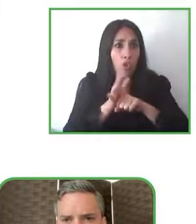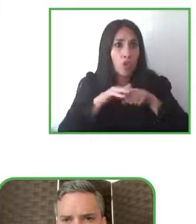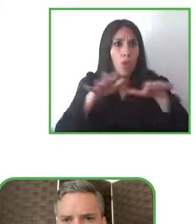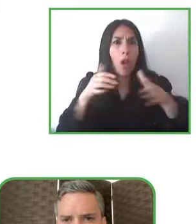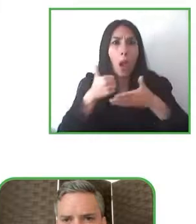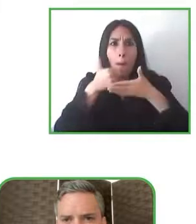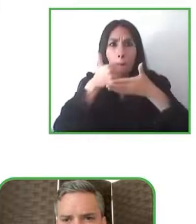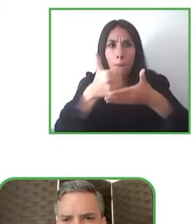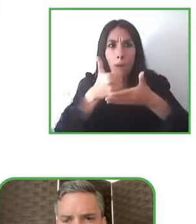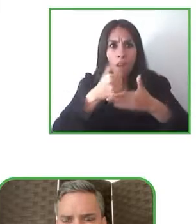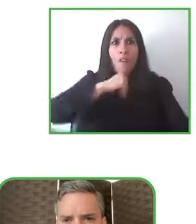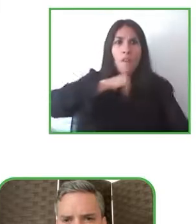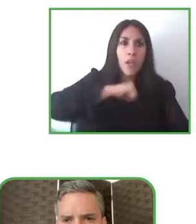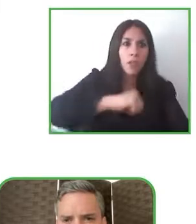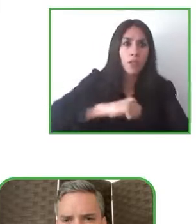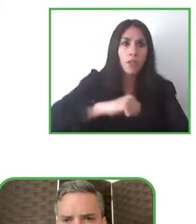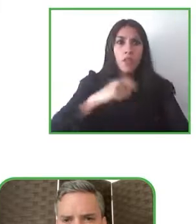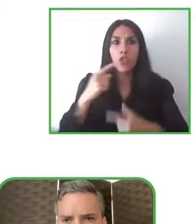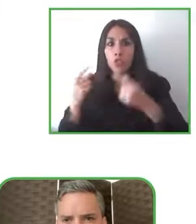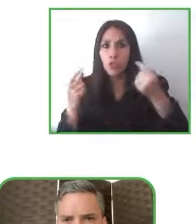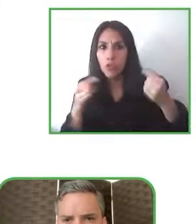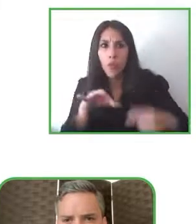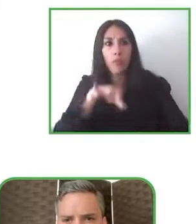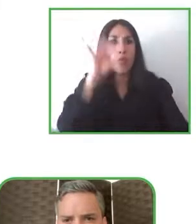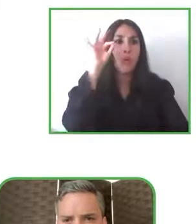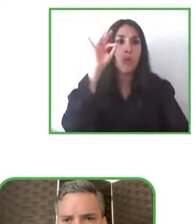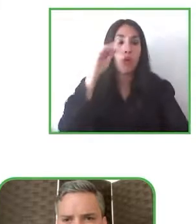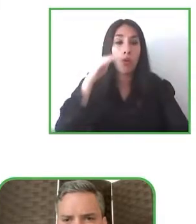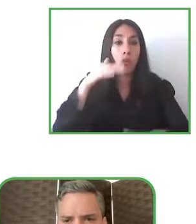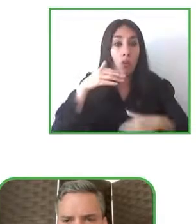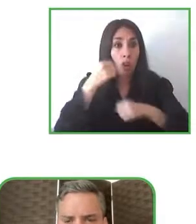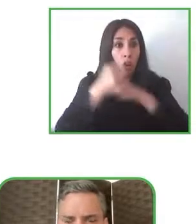way it's something that could have taken us years it took us months culture